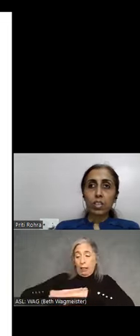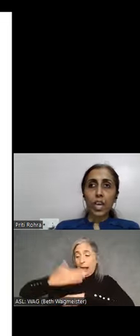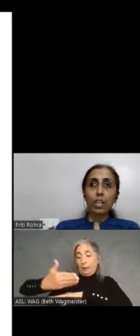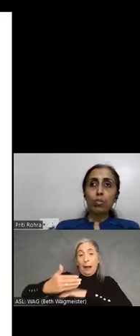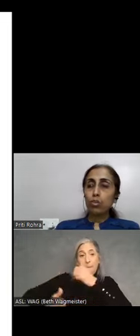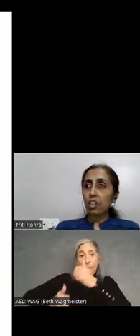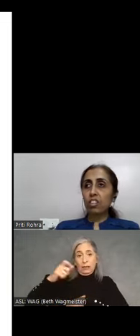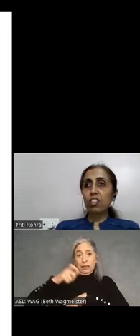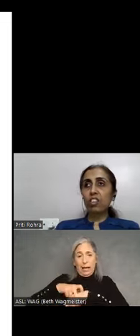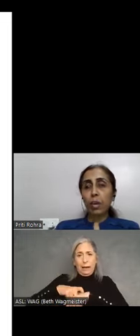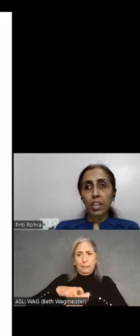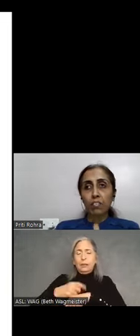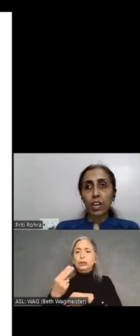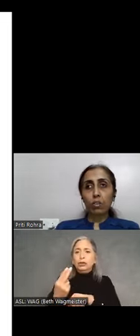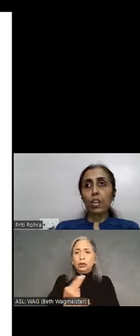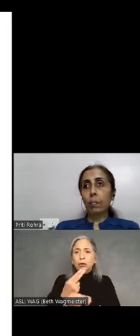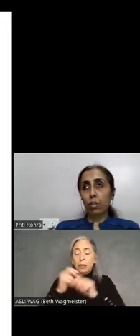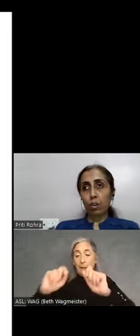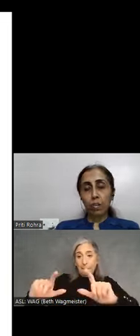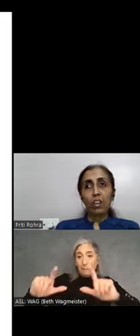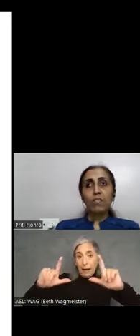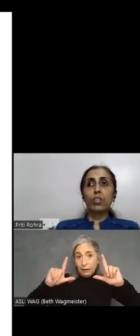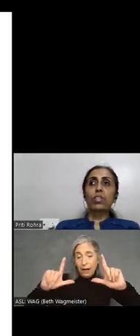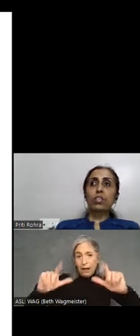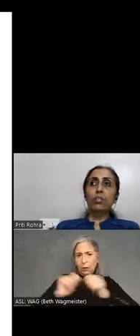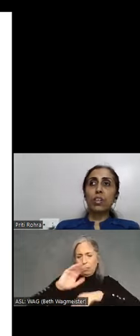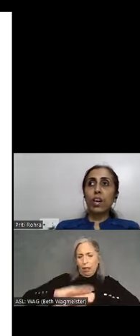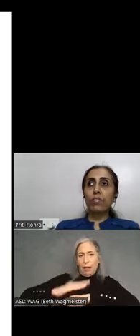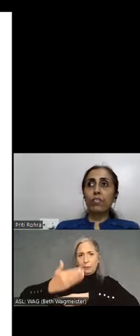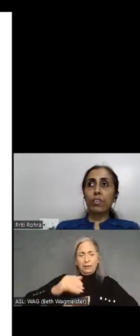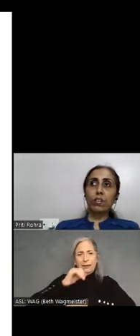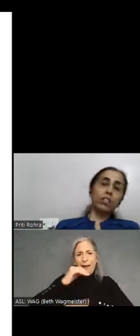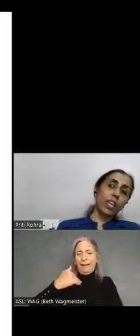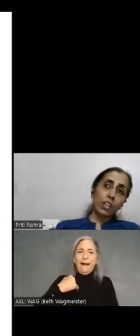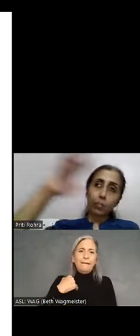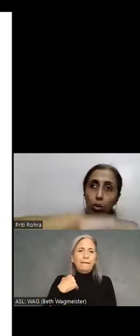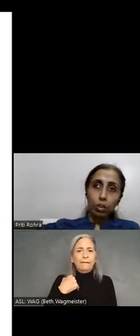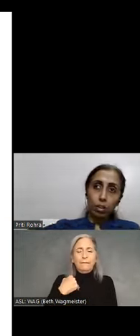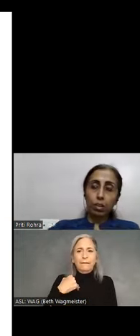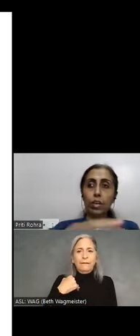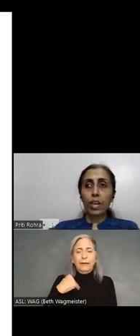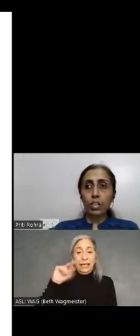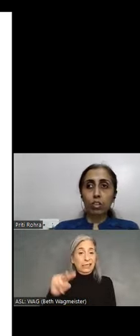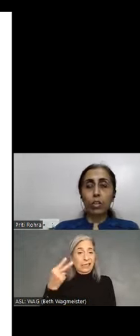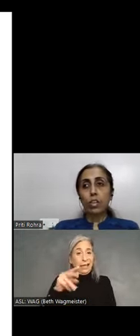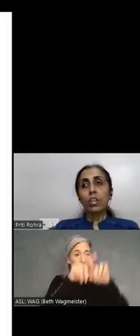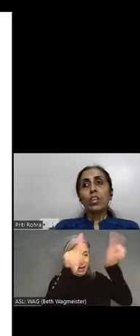And using a magnifier on a laptop which does not have a secondary monitor attached to it